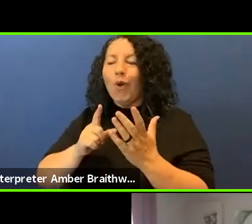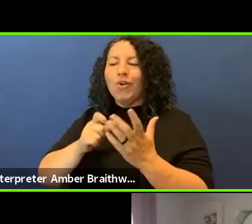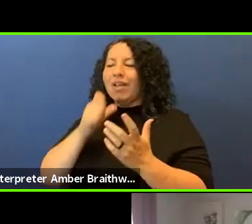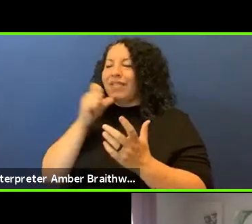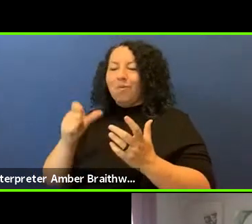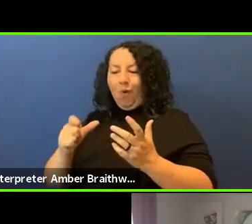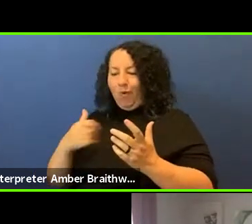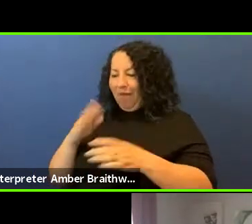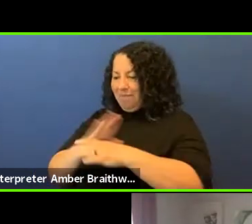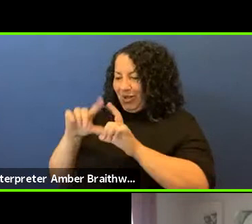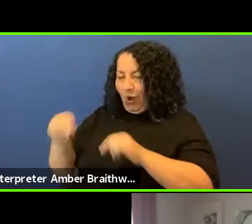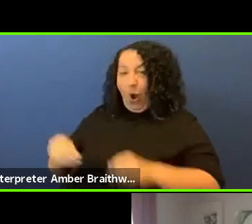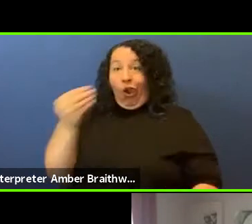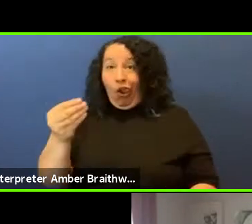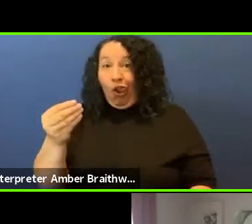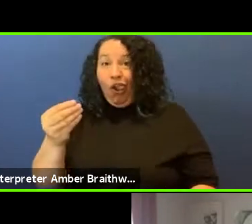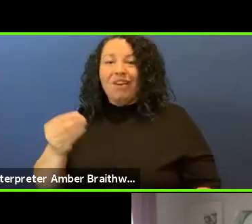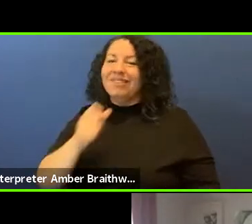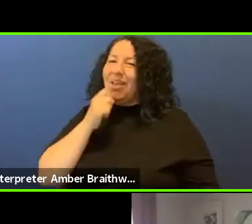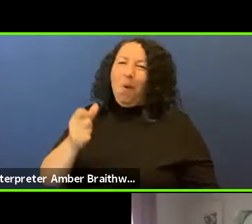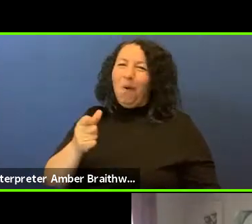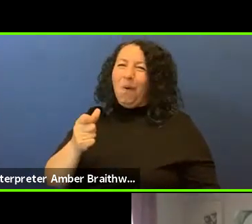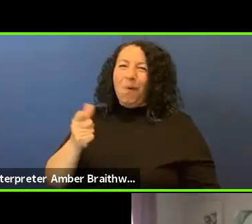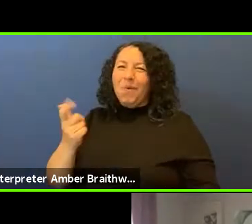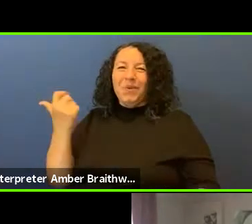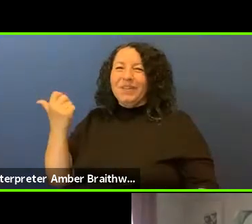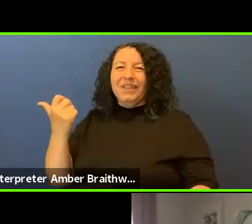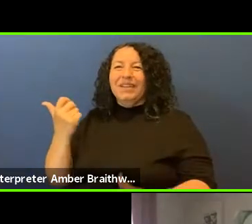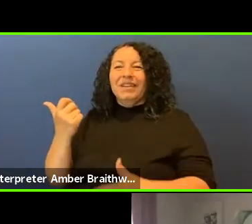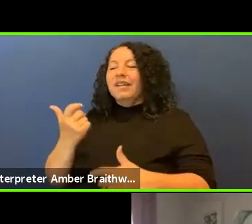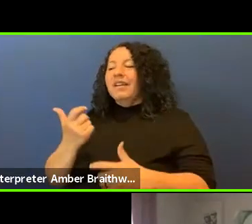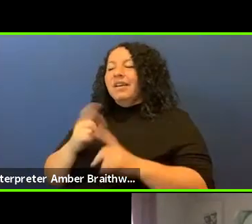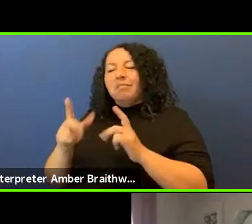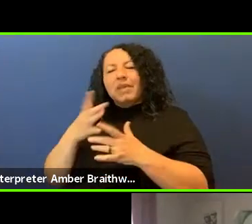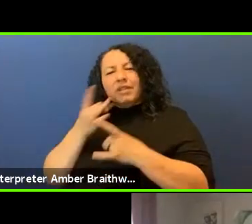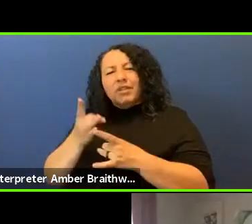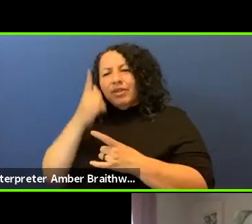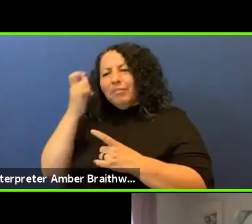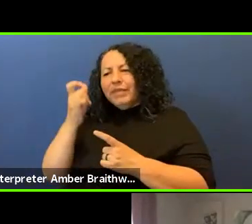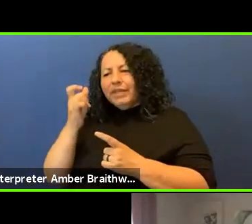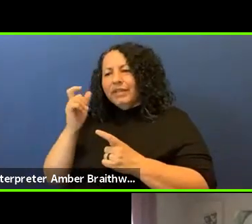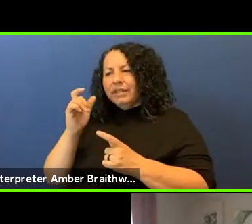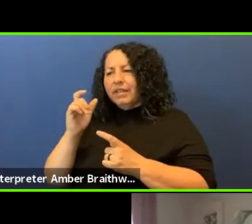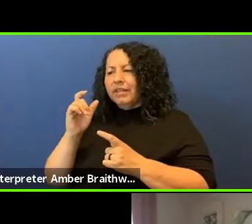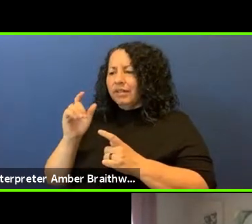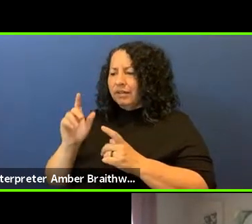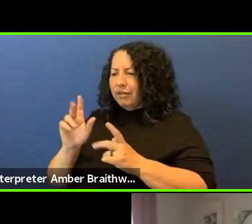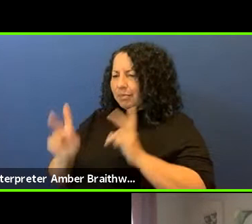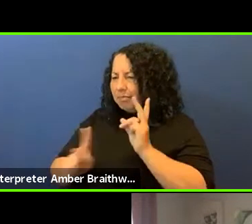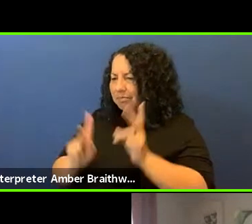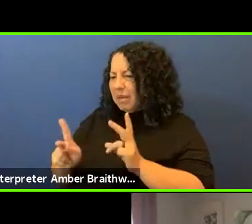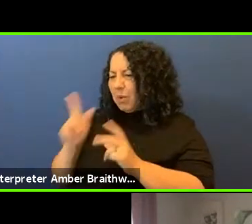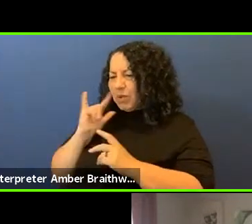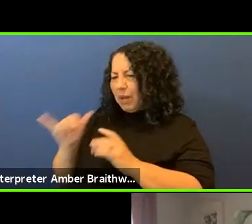and it's also very interesting because the person who sounds most like the expert tends to be the person who knows the